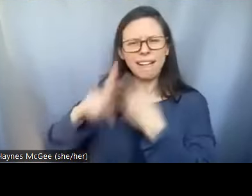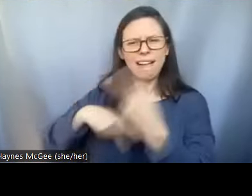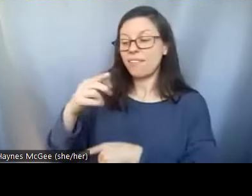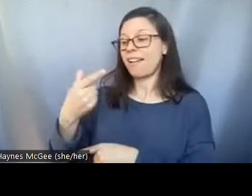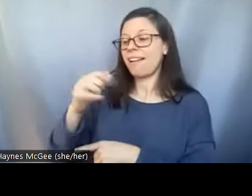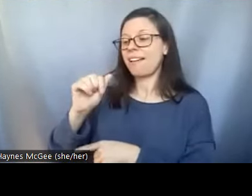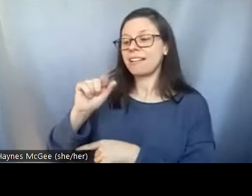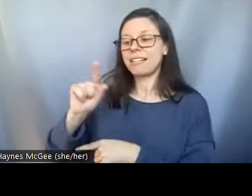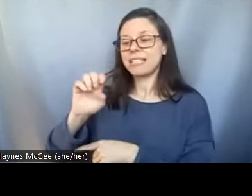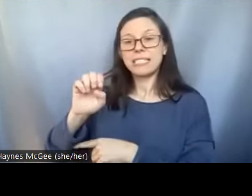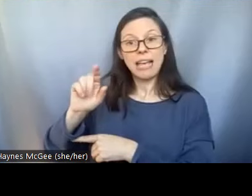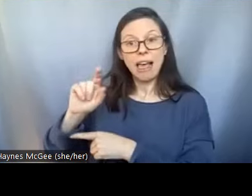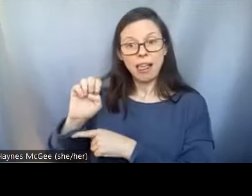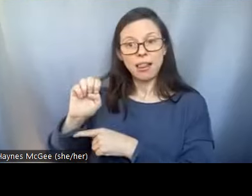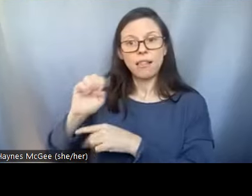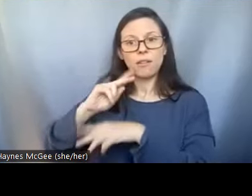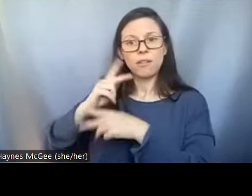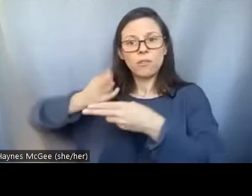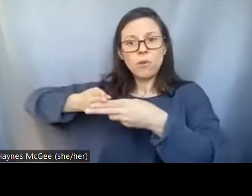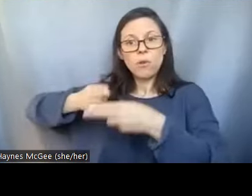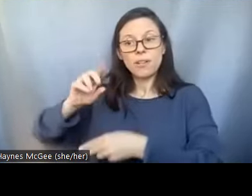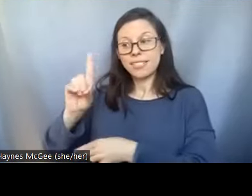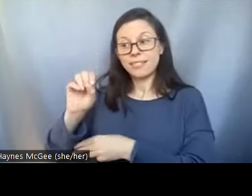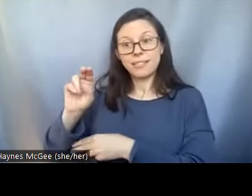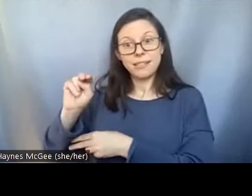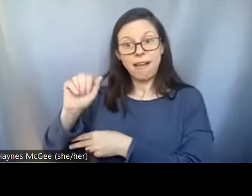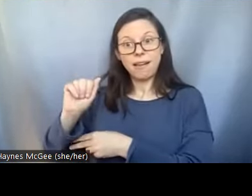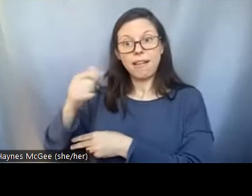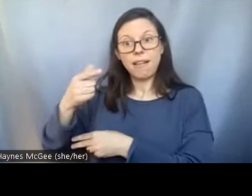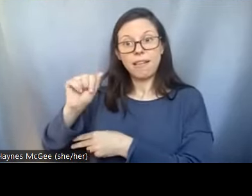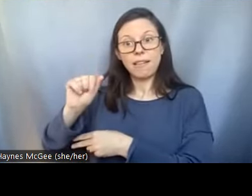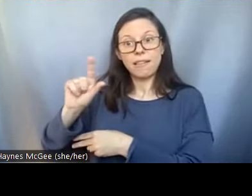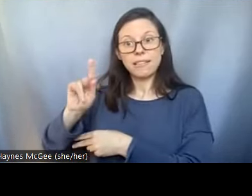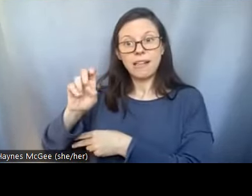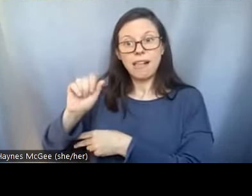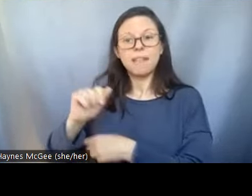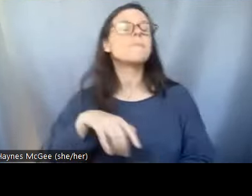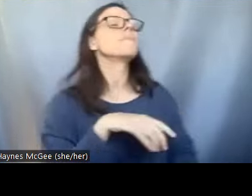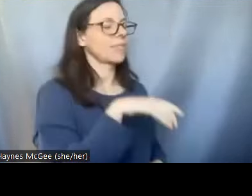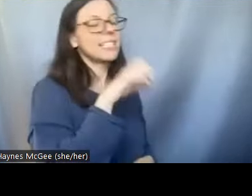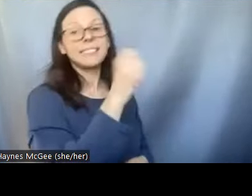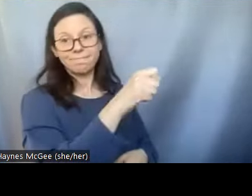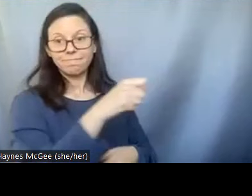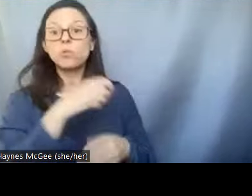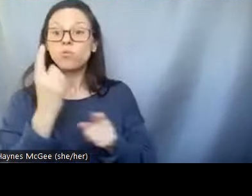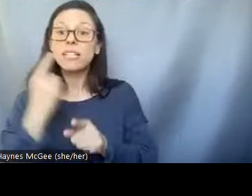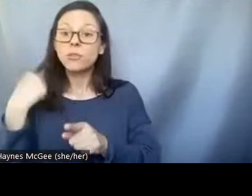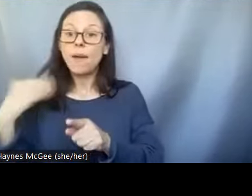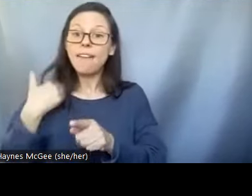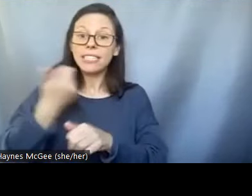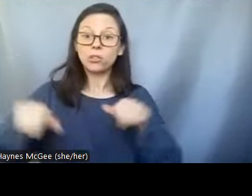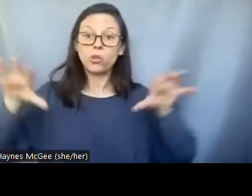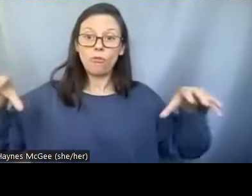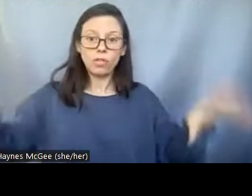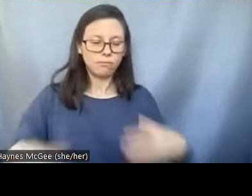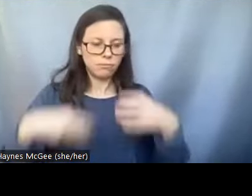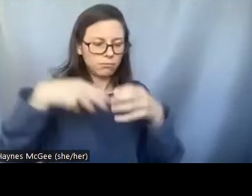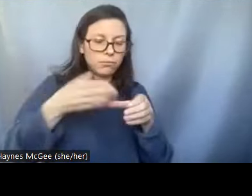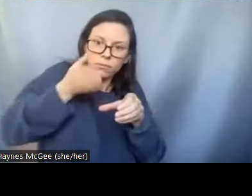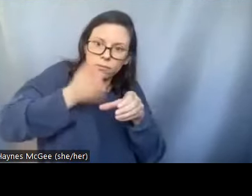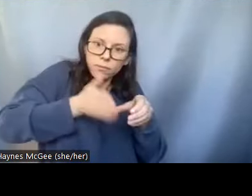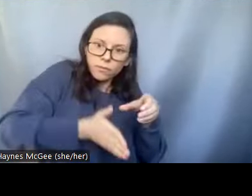I'm trying to cut them into smaller pieces of your varying cortex. So these little pieces will contain